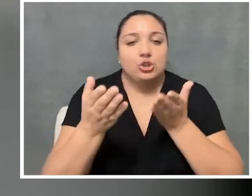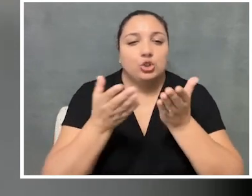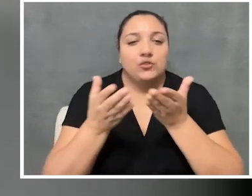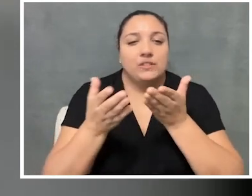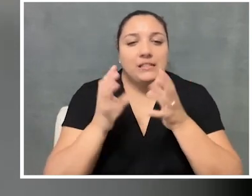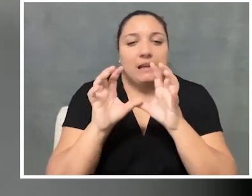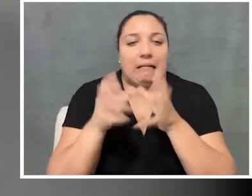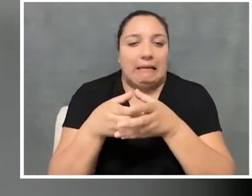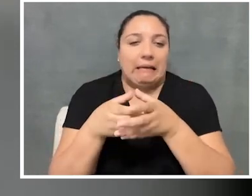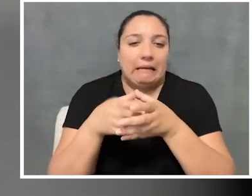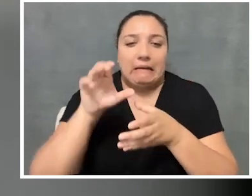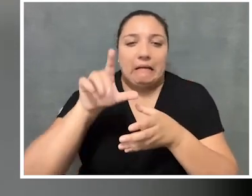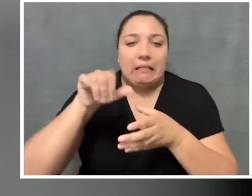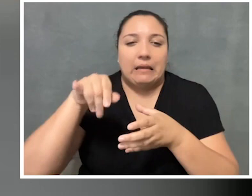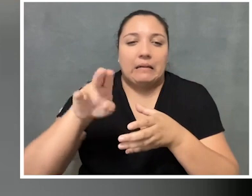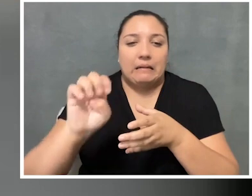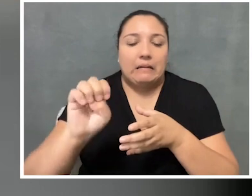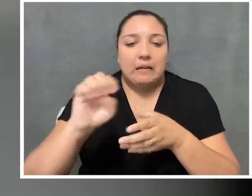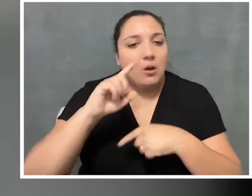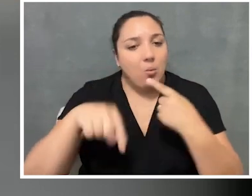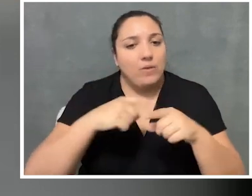that a lot of these folks face when they leave school.